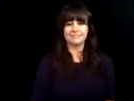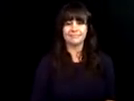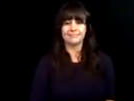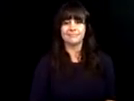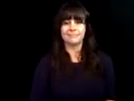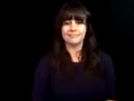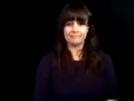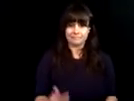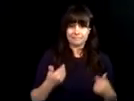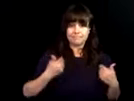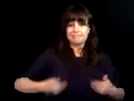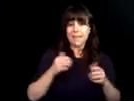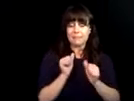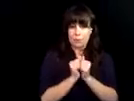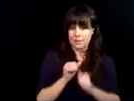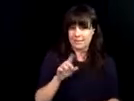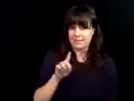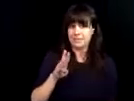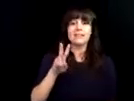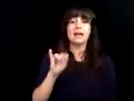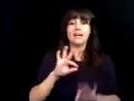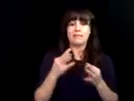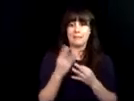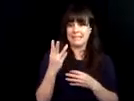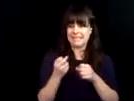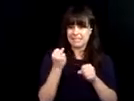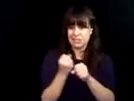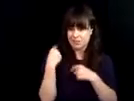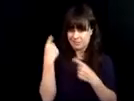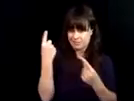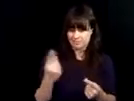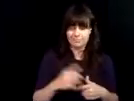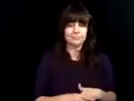opportunities and we are looking forward to many more.